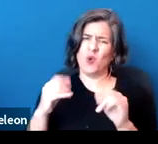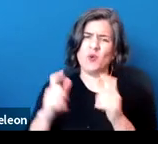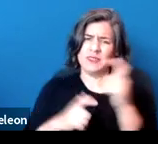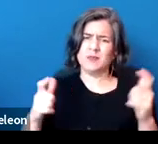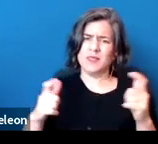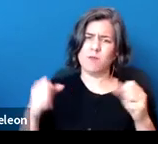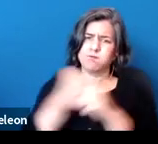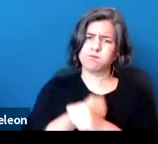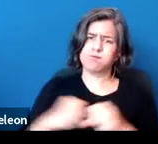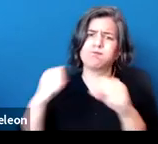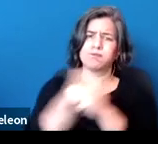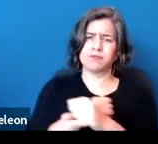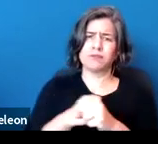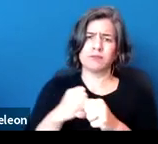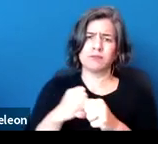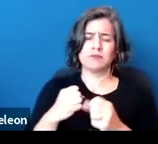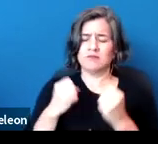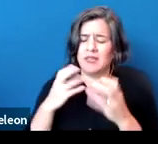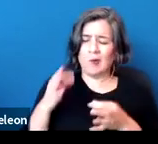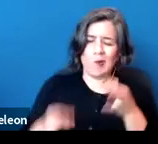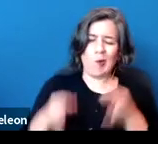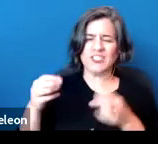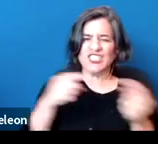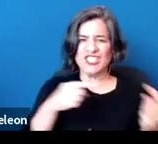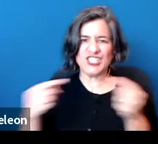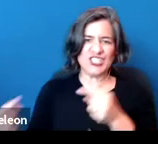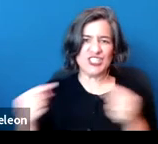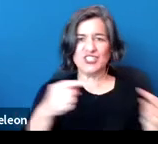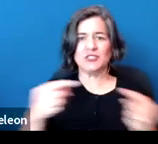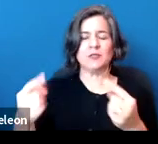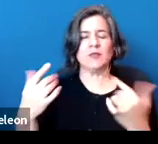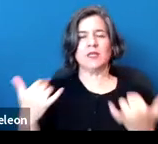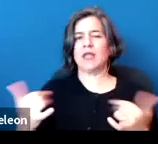through many courts in the states, but there's now very clear confirmation